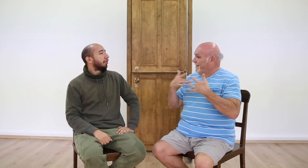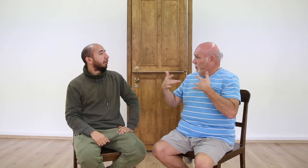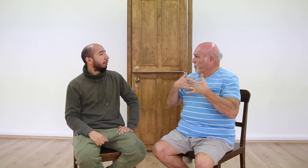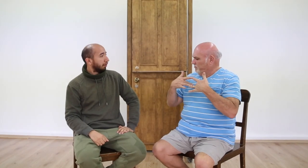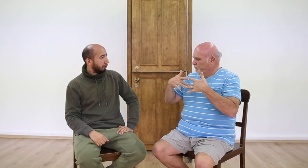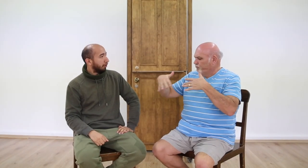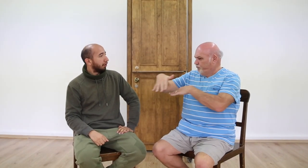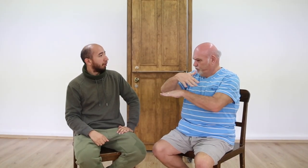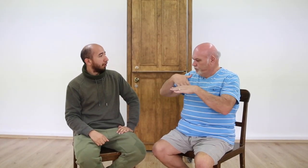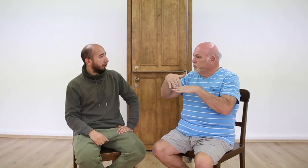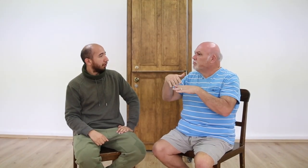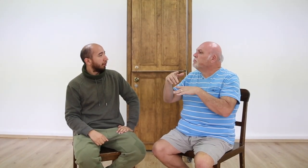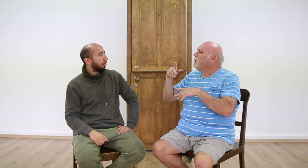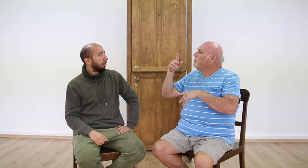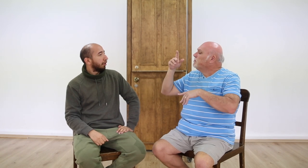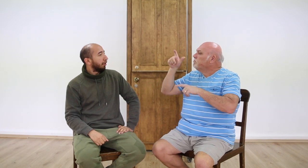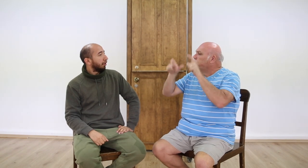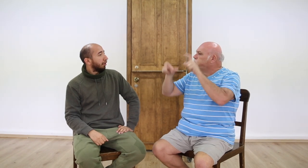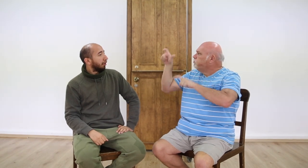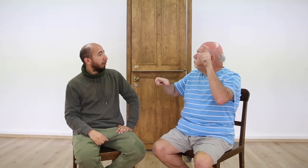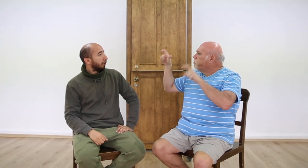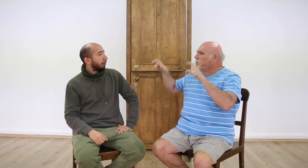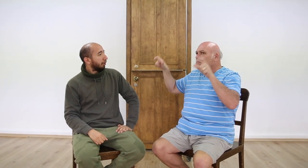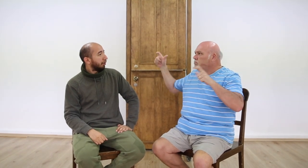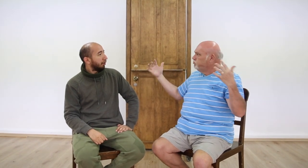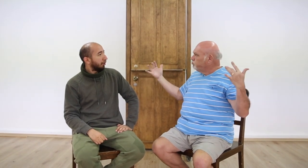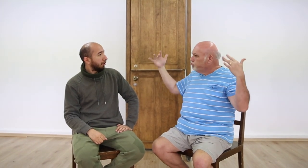[Anselmo]: Which do you have more